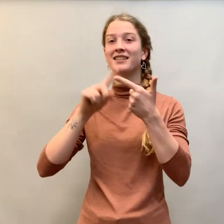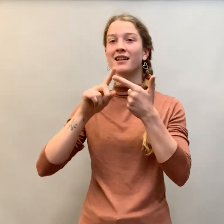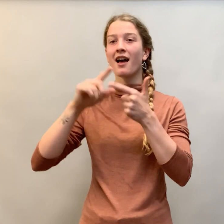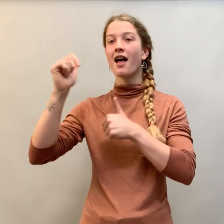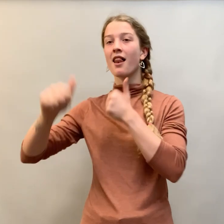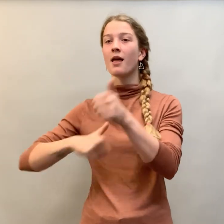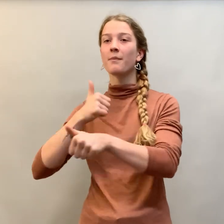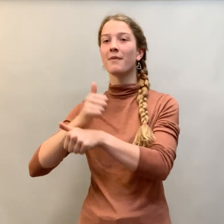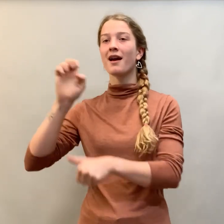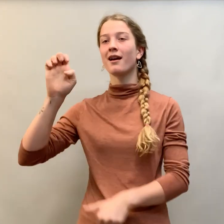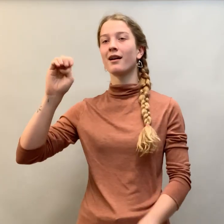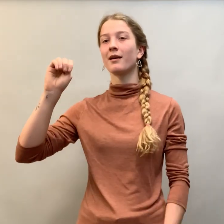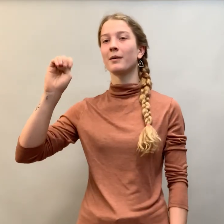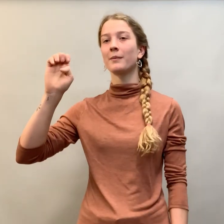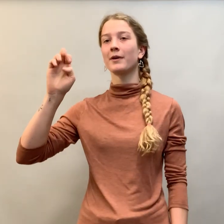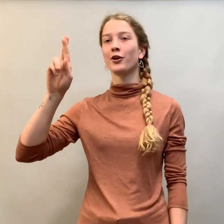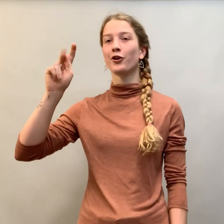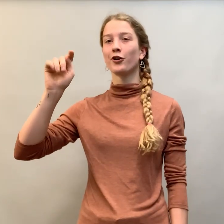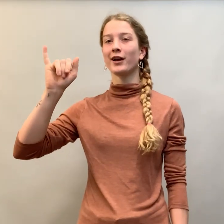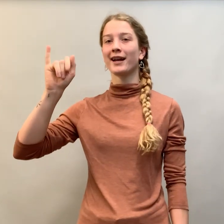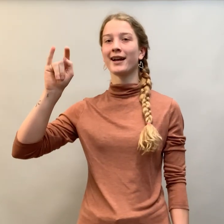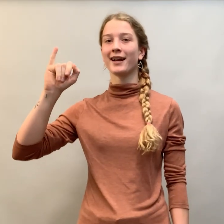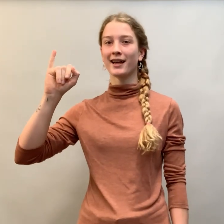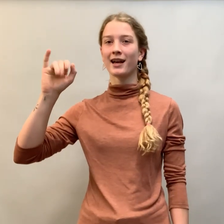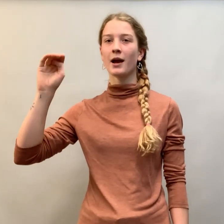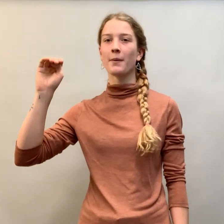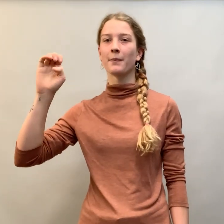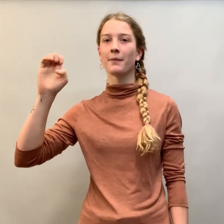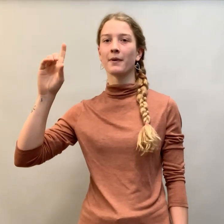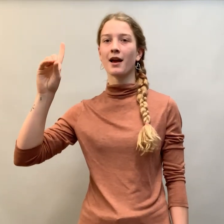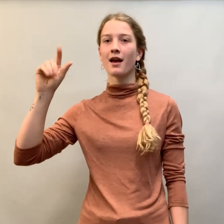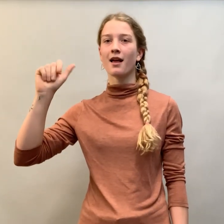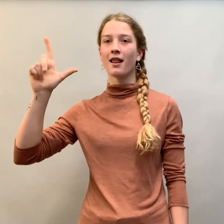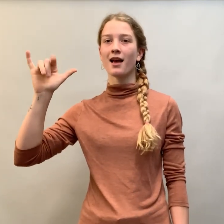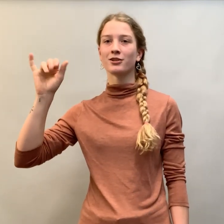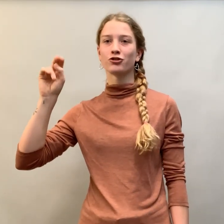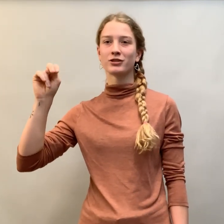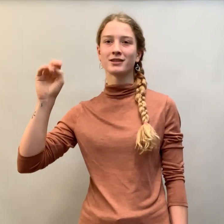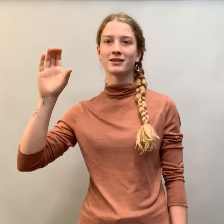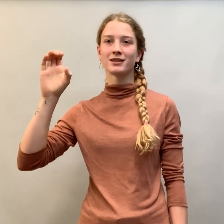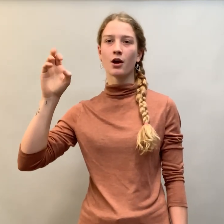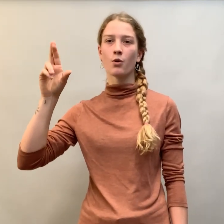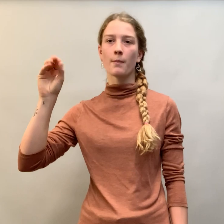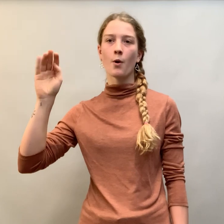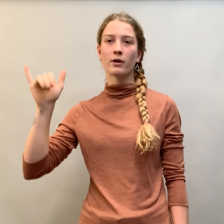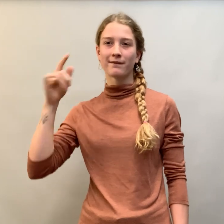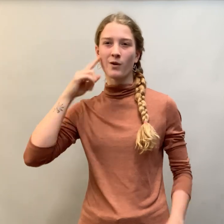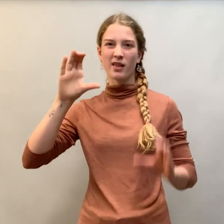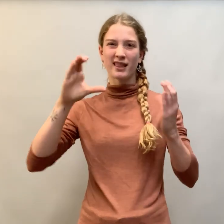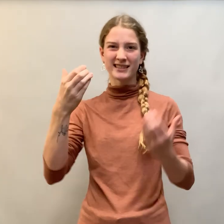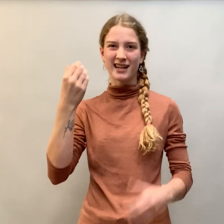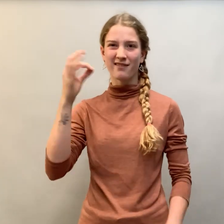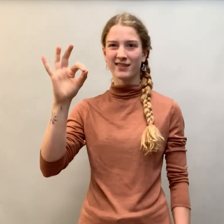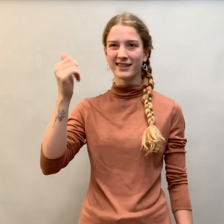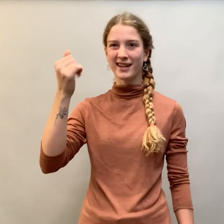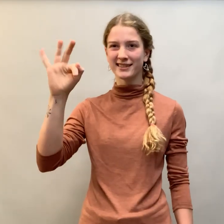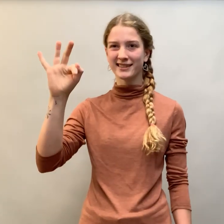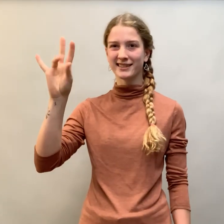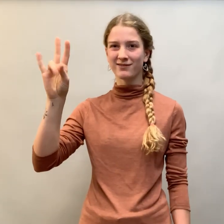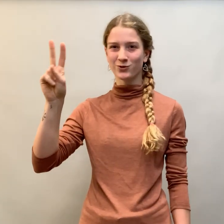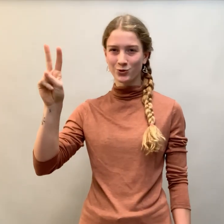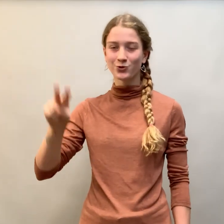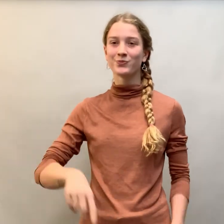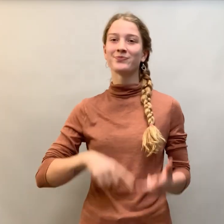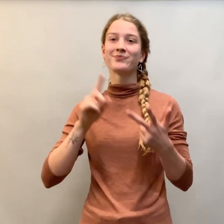the Alumni Emeriti medallion ceremony for the Class of 1972,